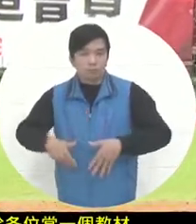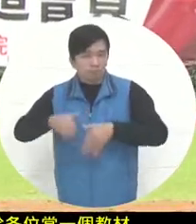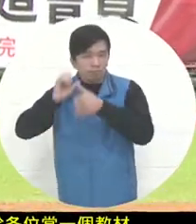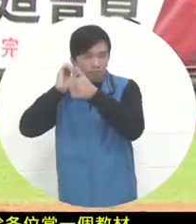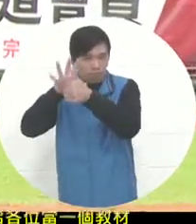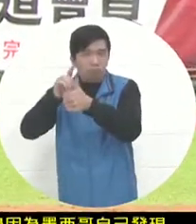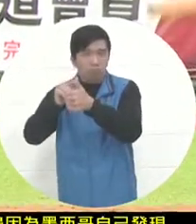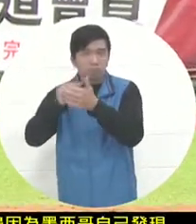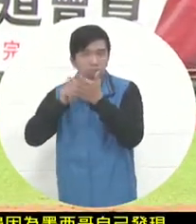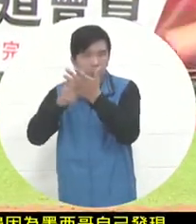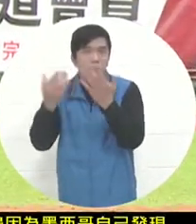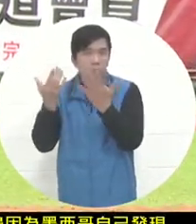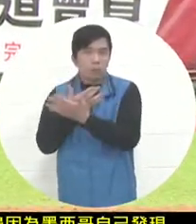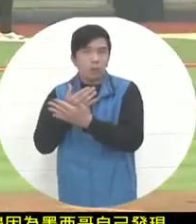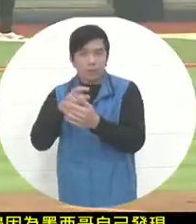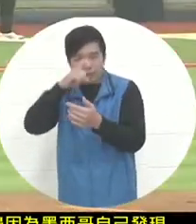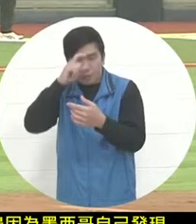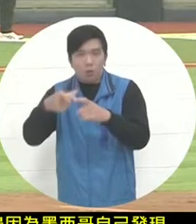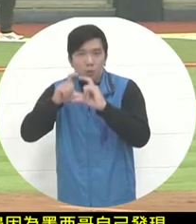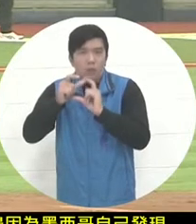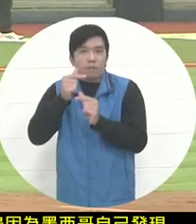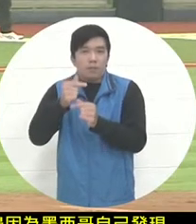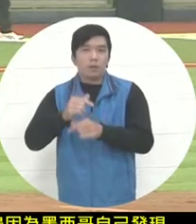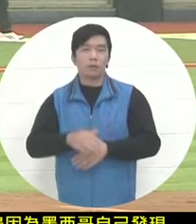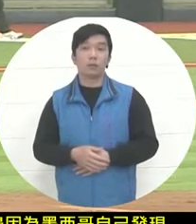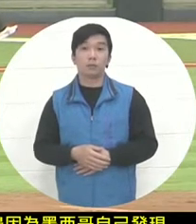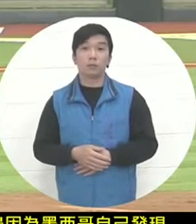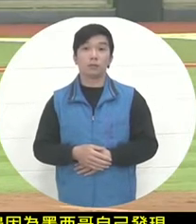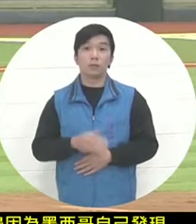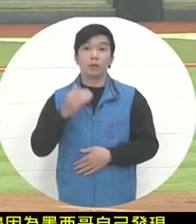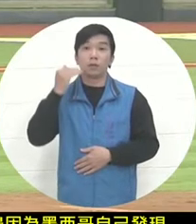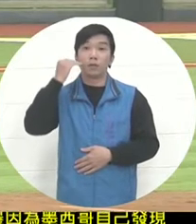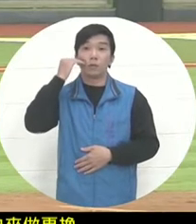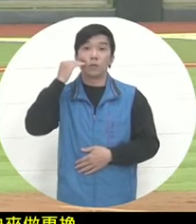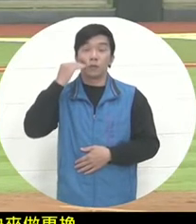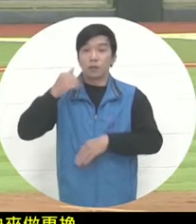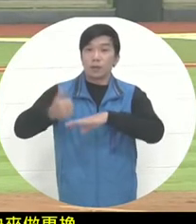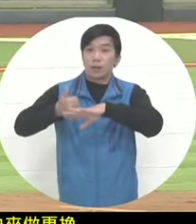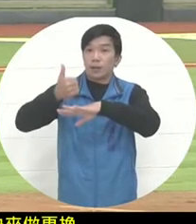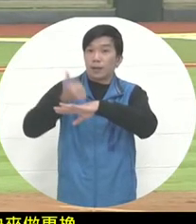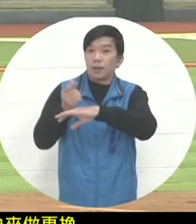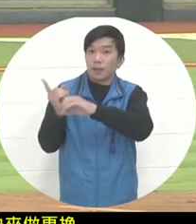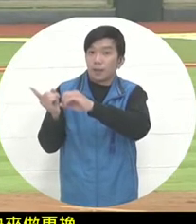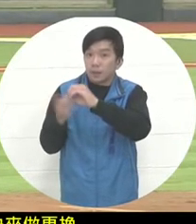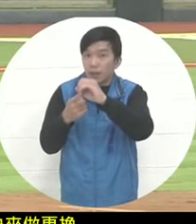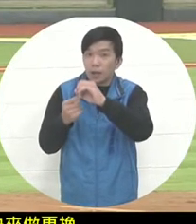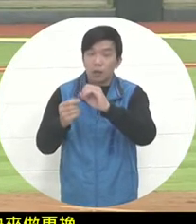the so-called misplaced hit we often see is a hitter in the strike zone. The offensive end did not find it